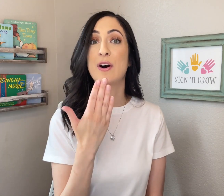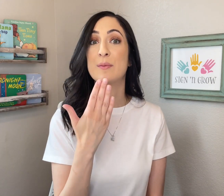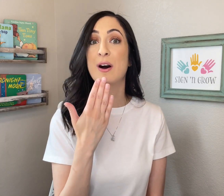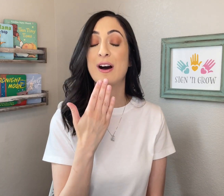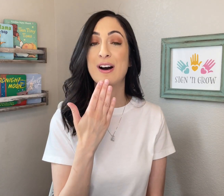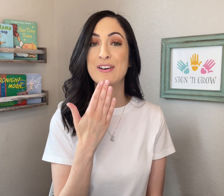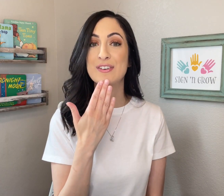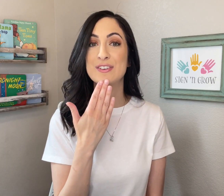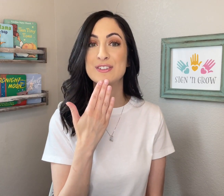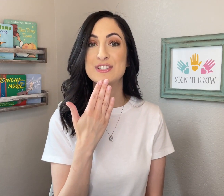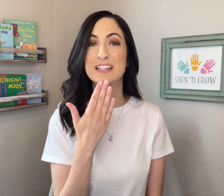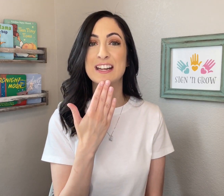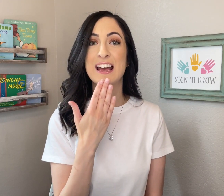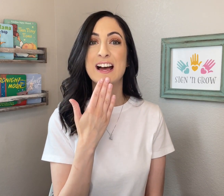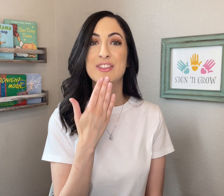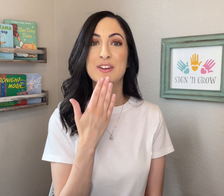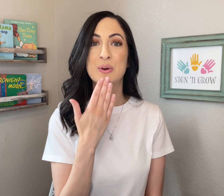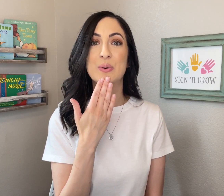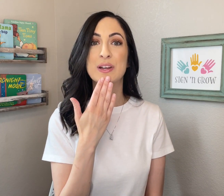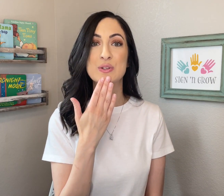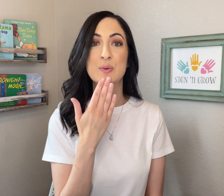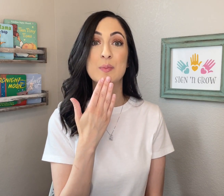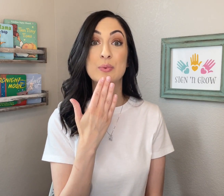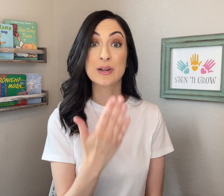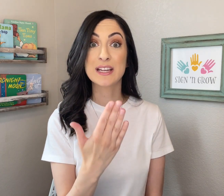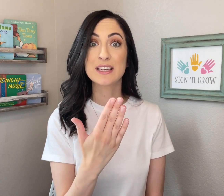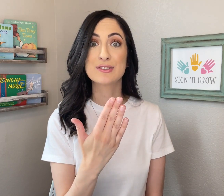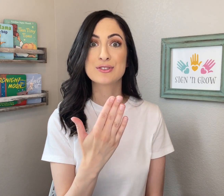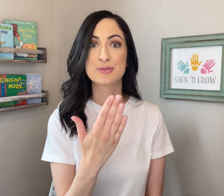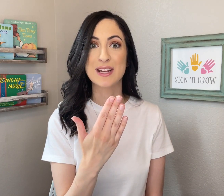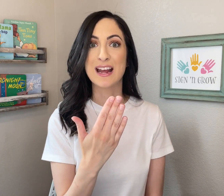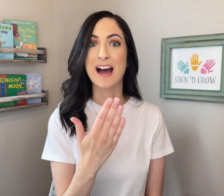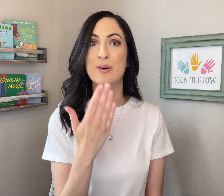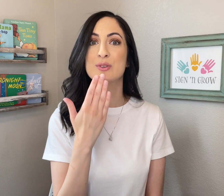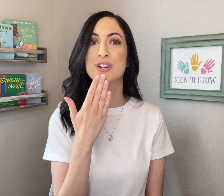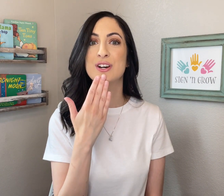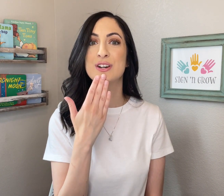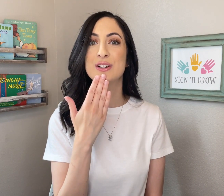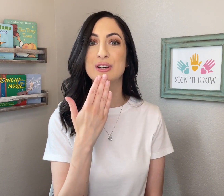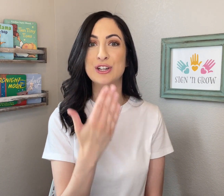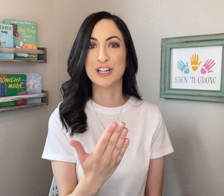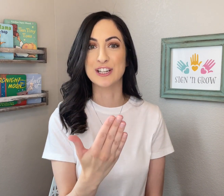palm off of your chin, and then you are going to bring it straight out. GOOD.